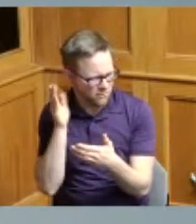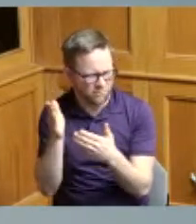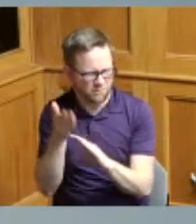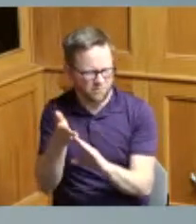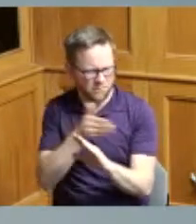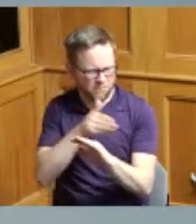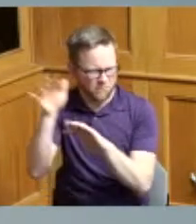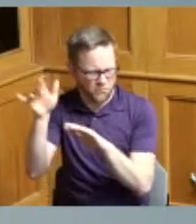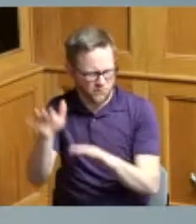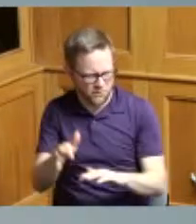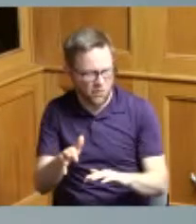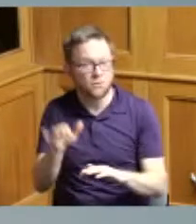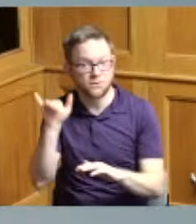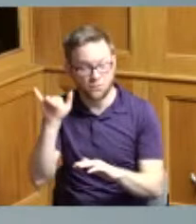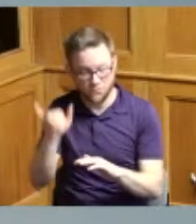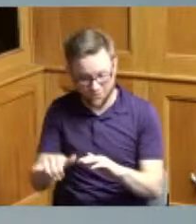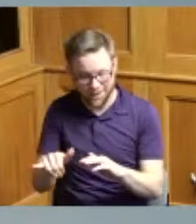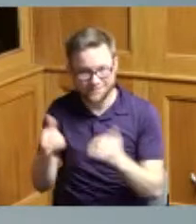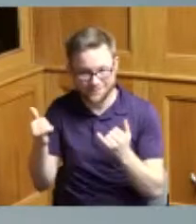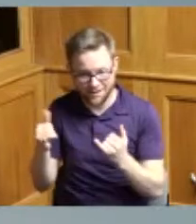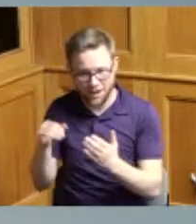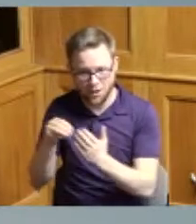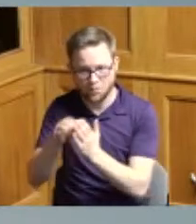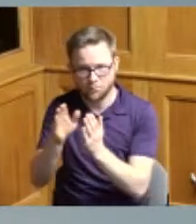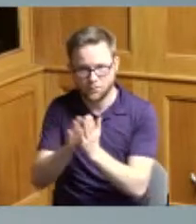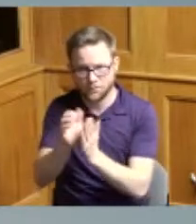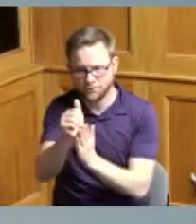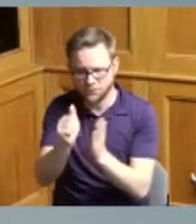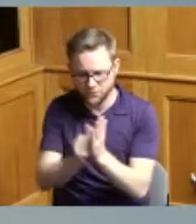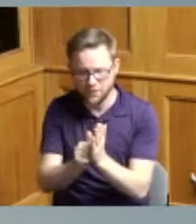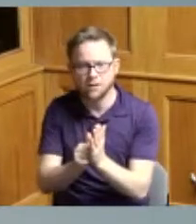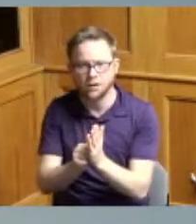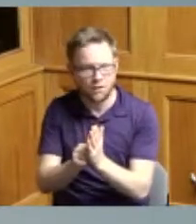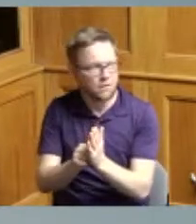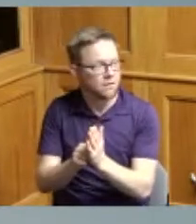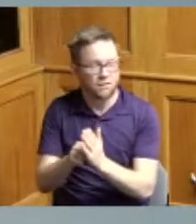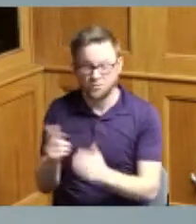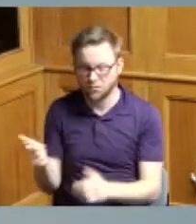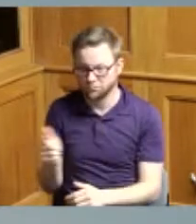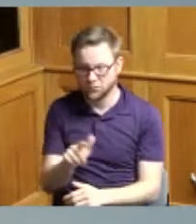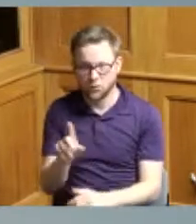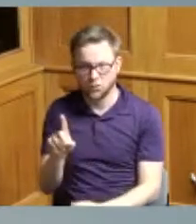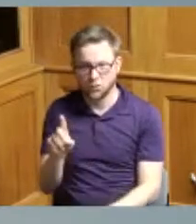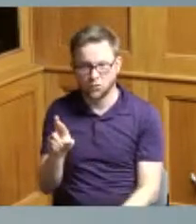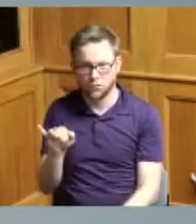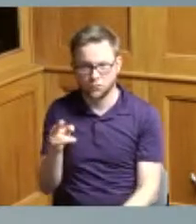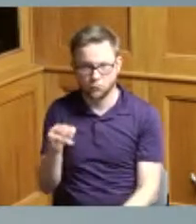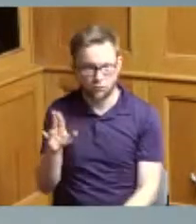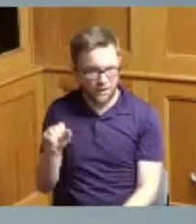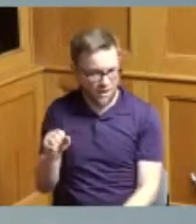come forward it's on the by leave agenda now so Commissioner house I'll defer to you if there's an introduction that you wanted to make to this particular item